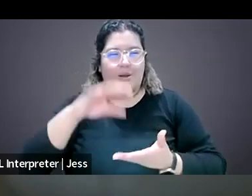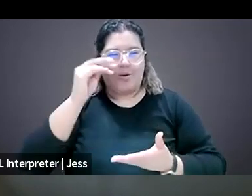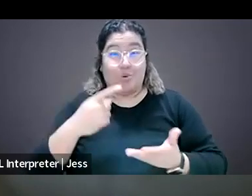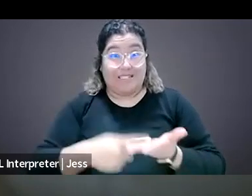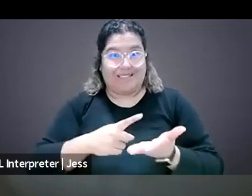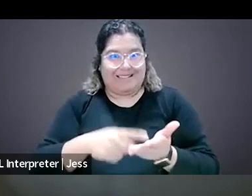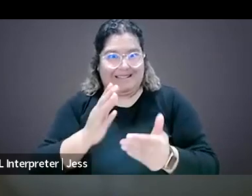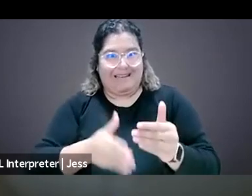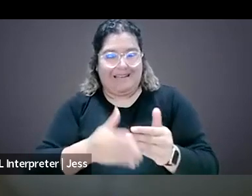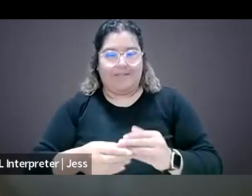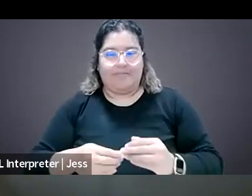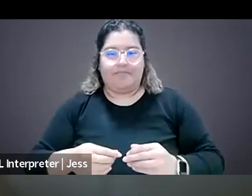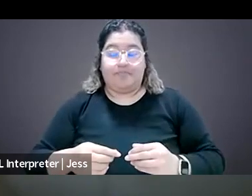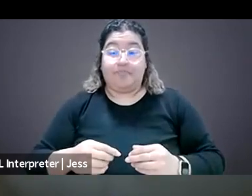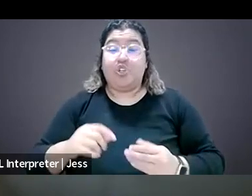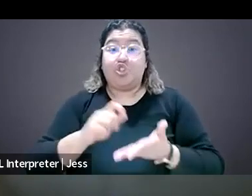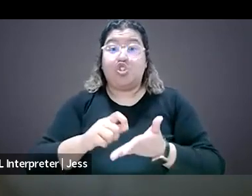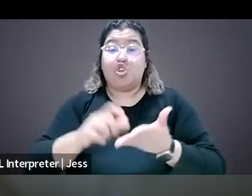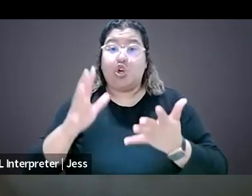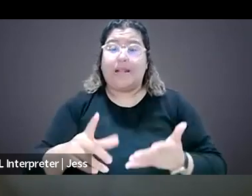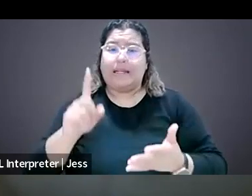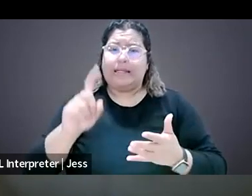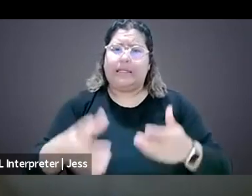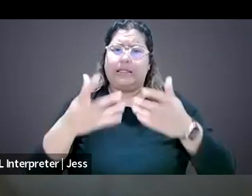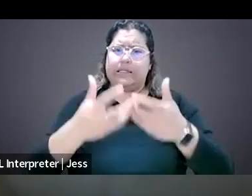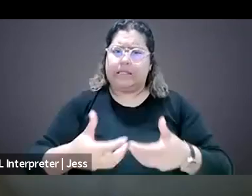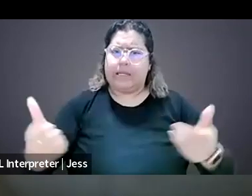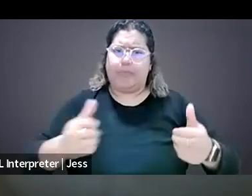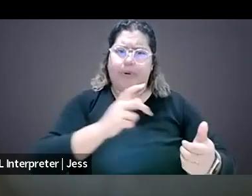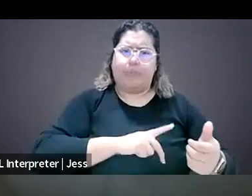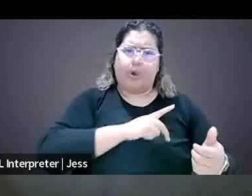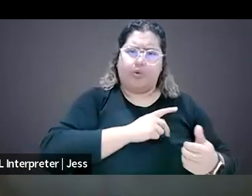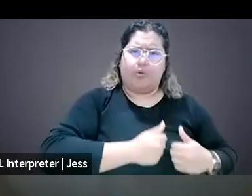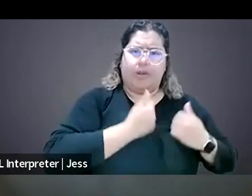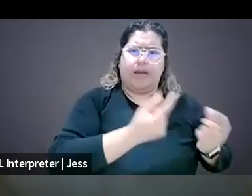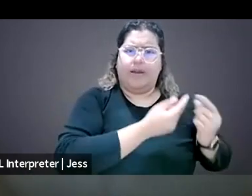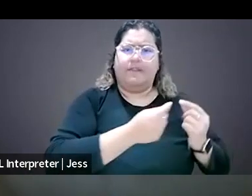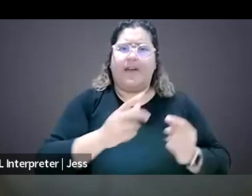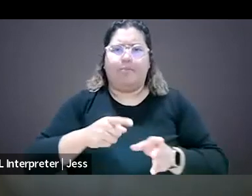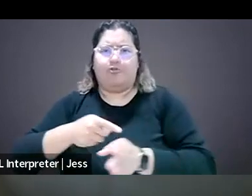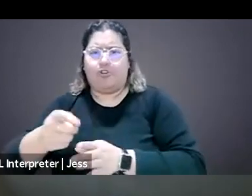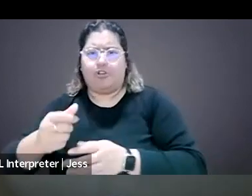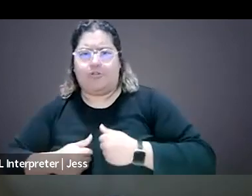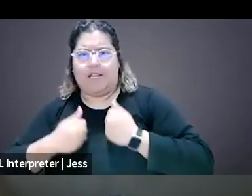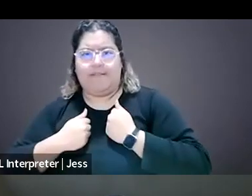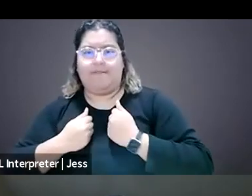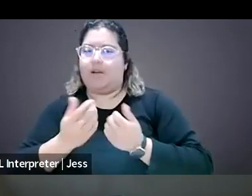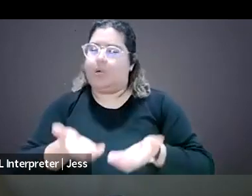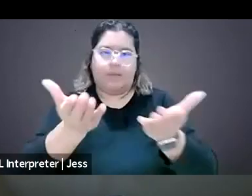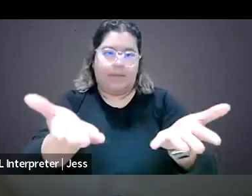separating the personal and professional is something very, very important. And I really, really recommend, and if you need anything, reach out to any of us.